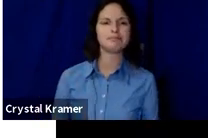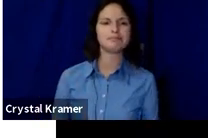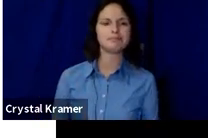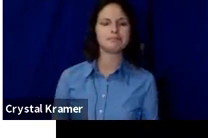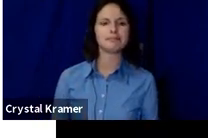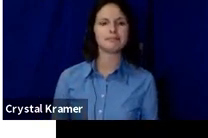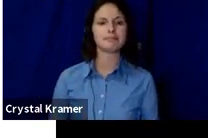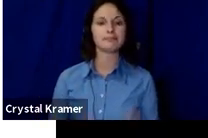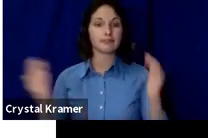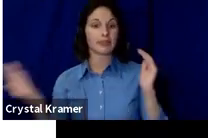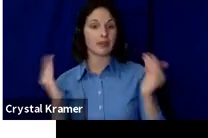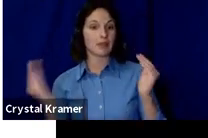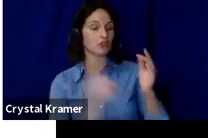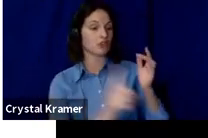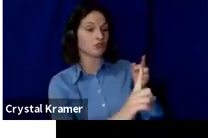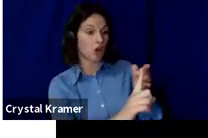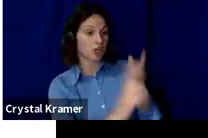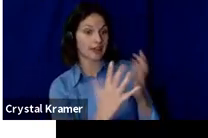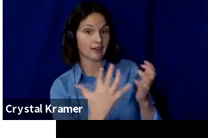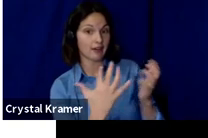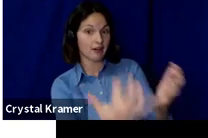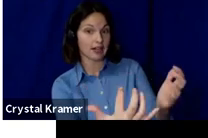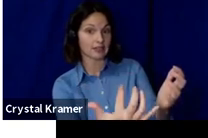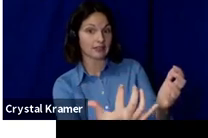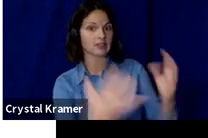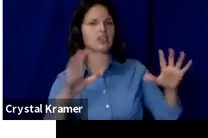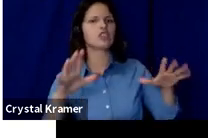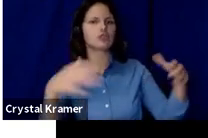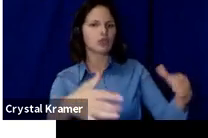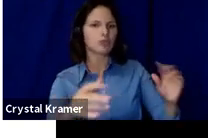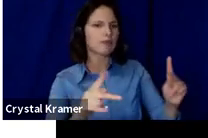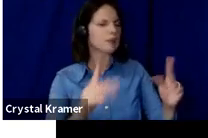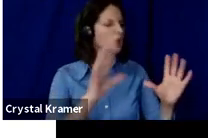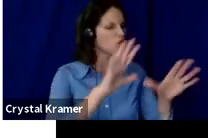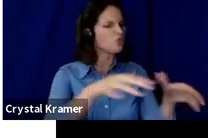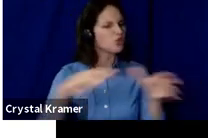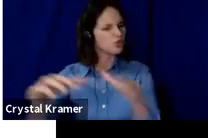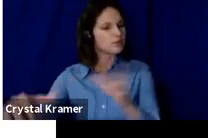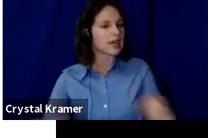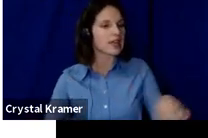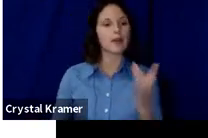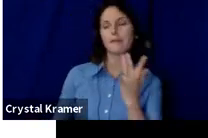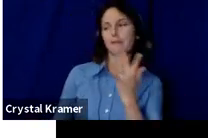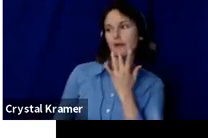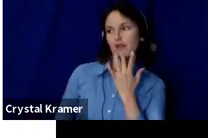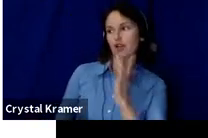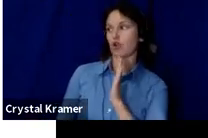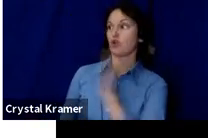Your target audience is a group or groups of people that prefer what you're doing.